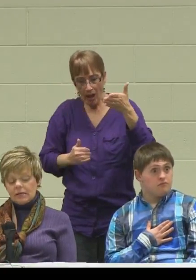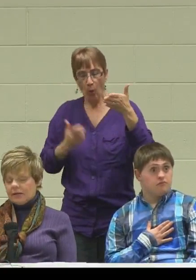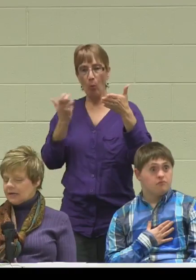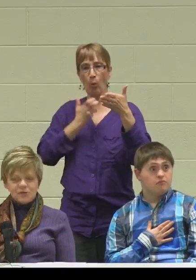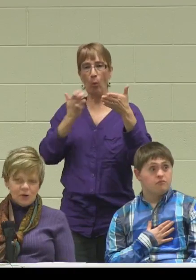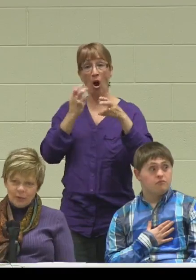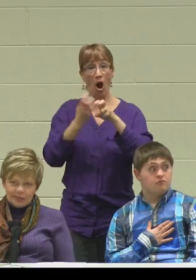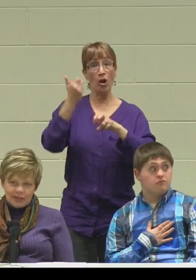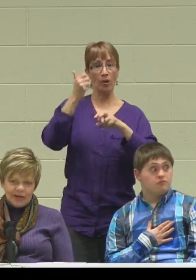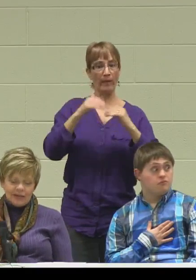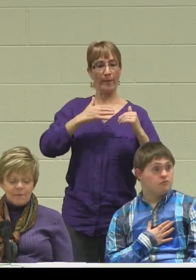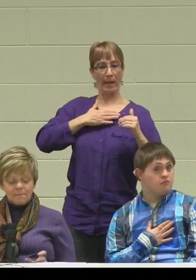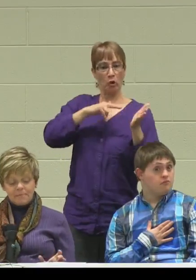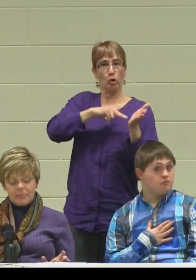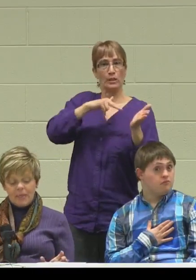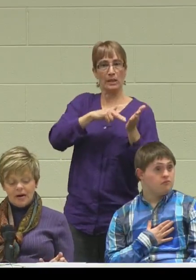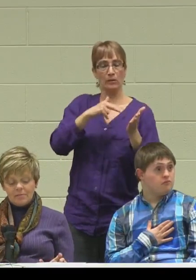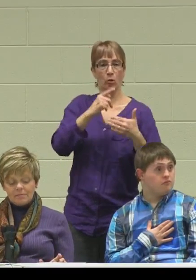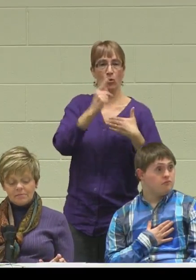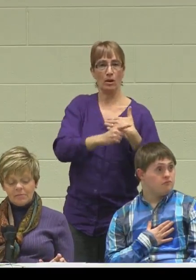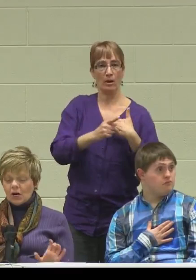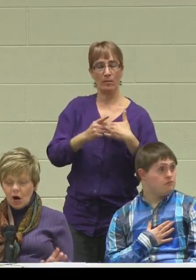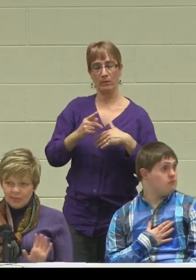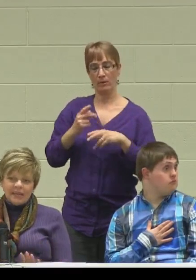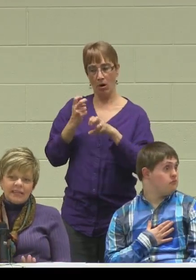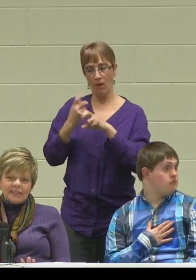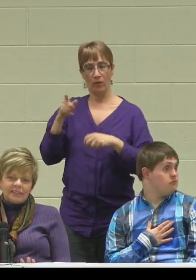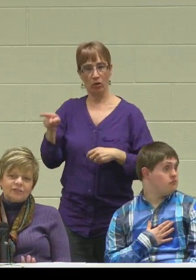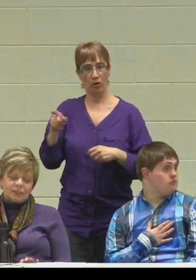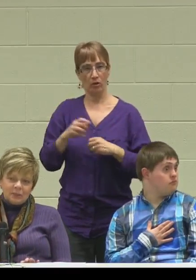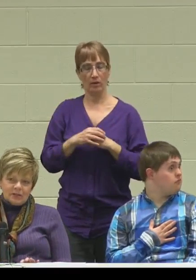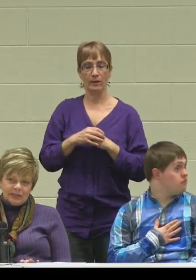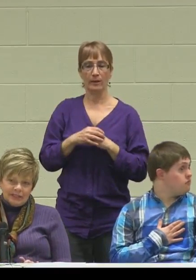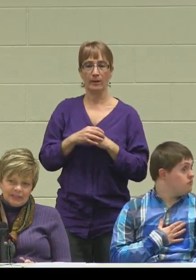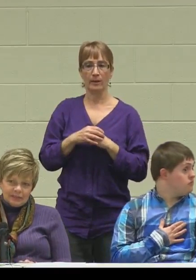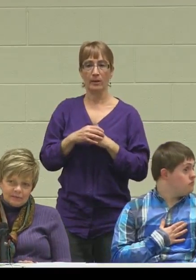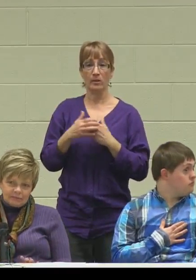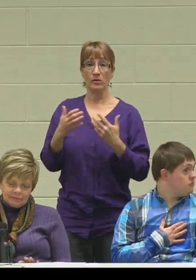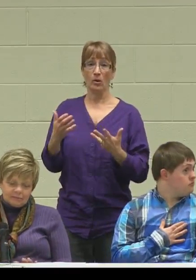It isn't always accommodated for special needs.